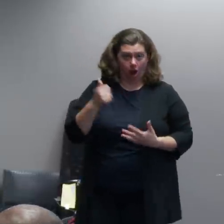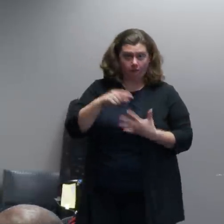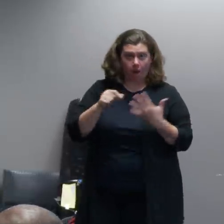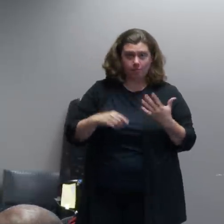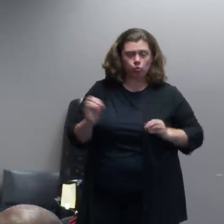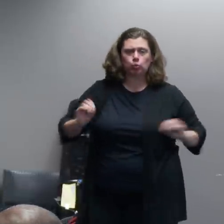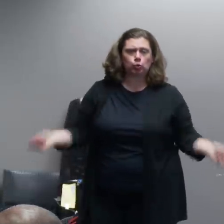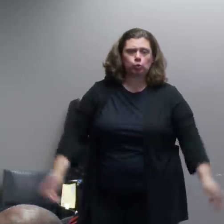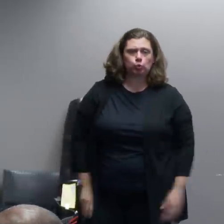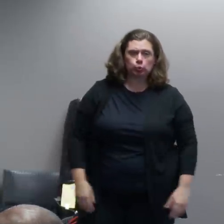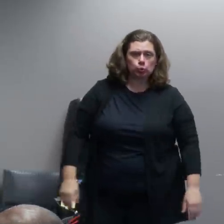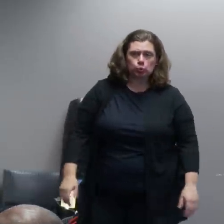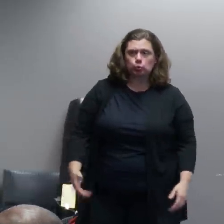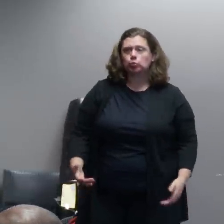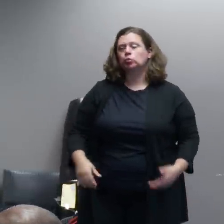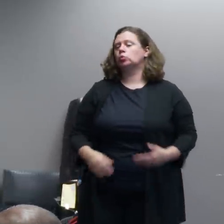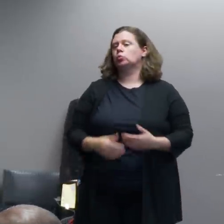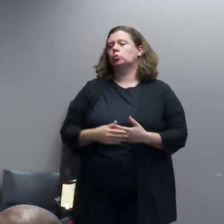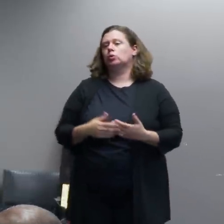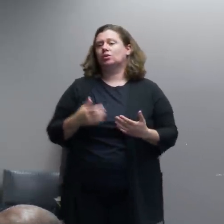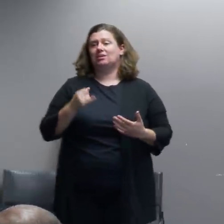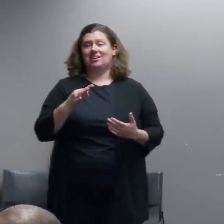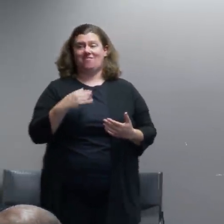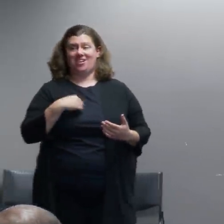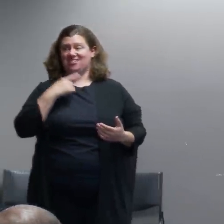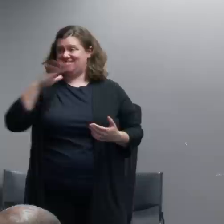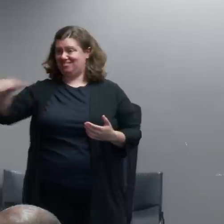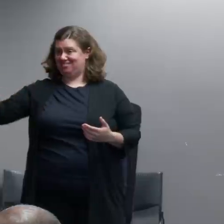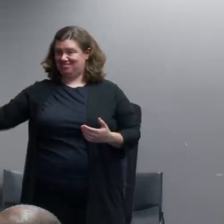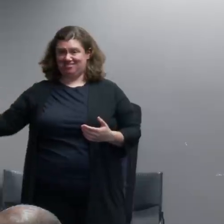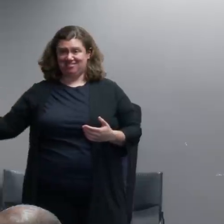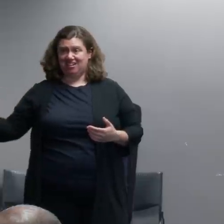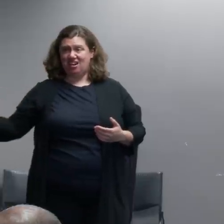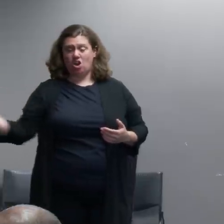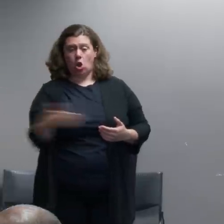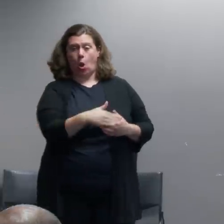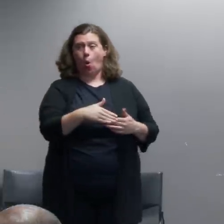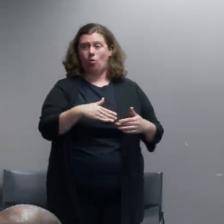a group of officers into a crowd like some of the ones that you've seen here